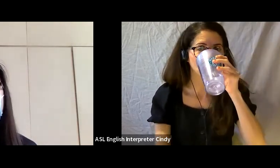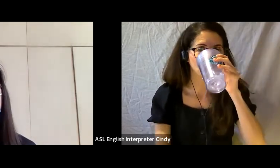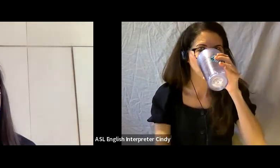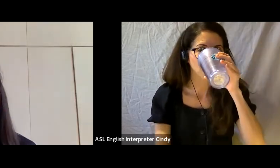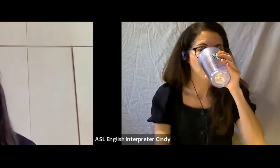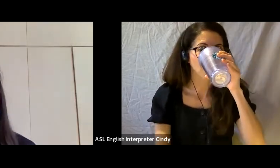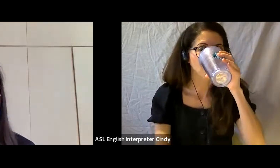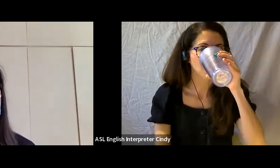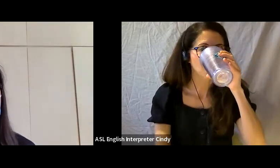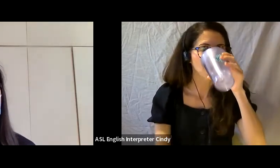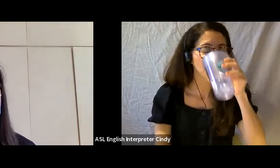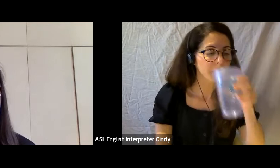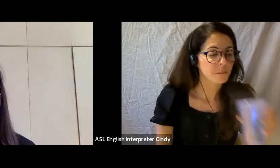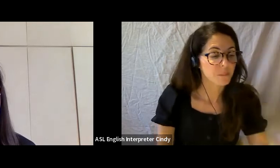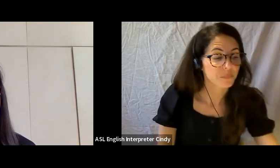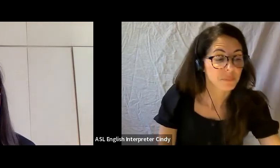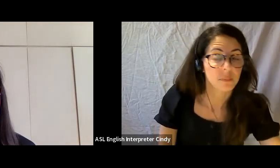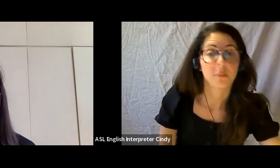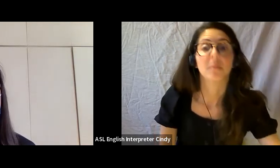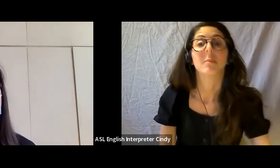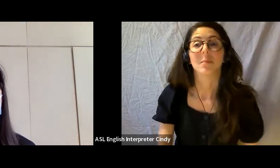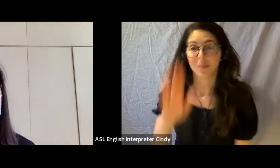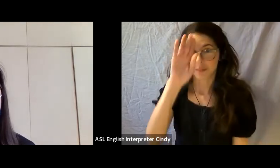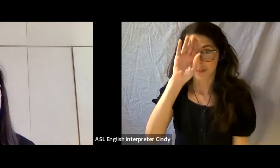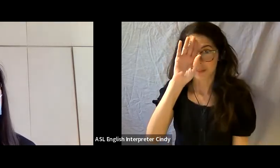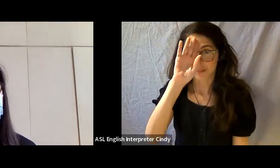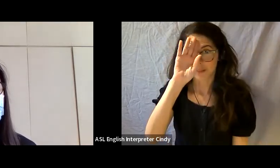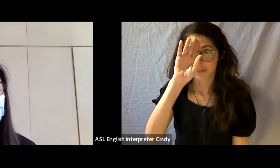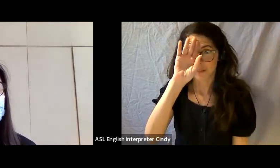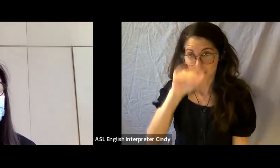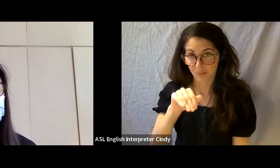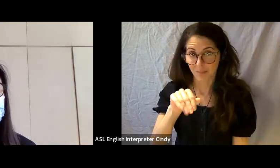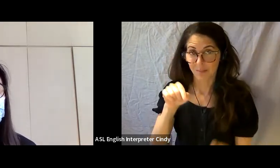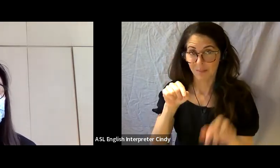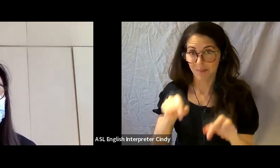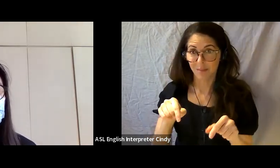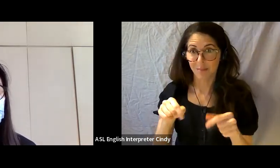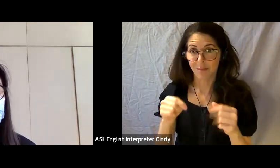And this is recorded, so you can also see the slide again later on in the recording.